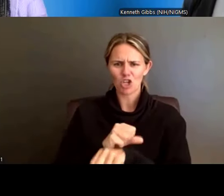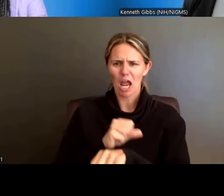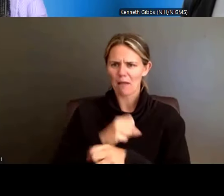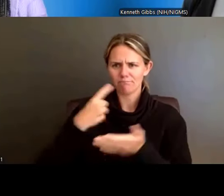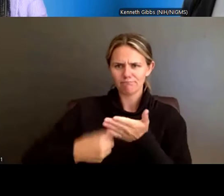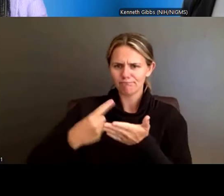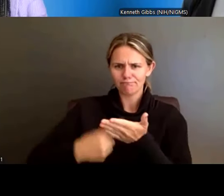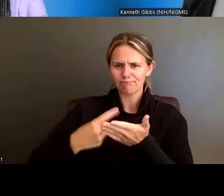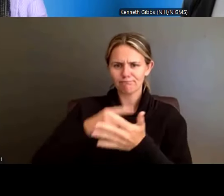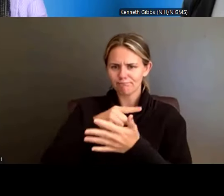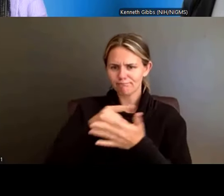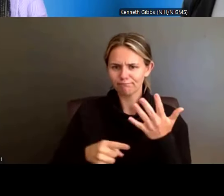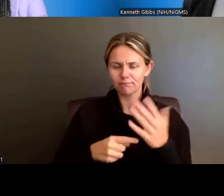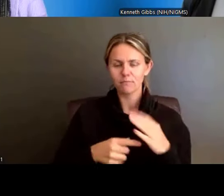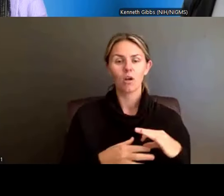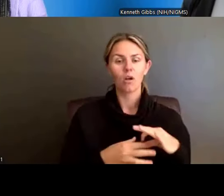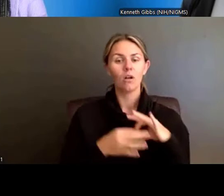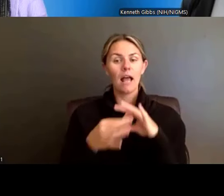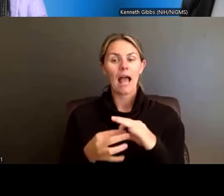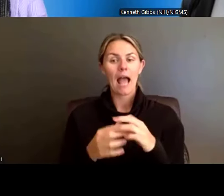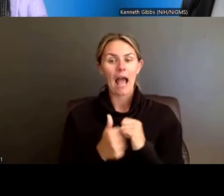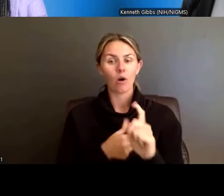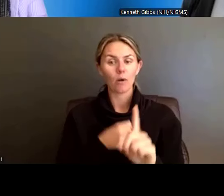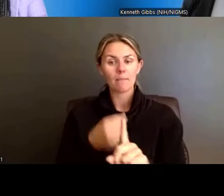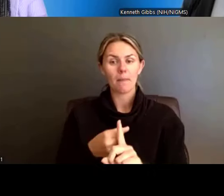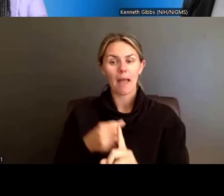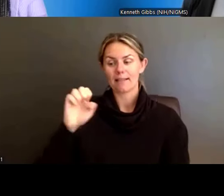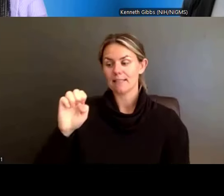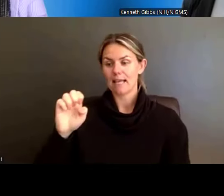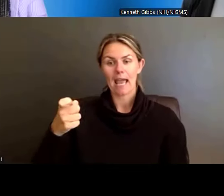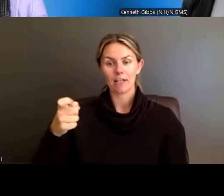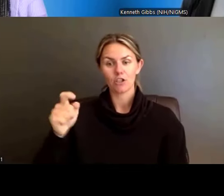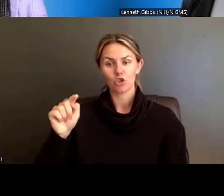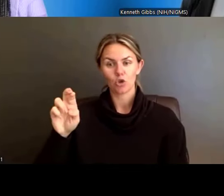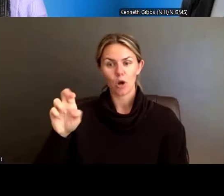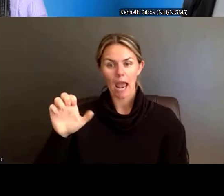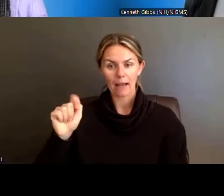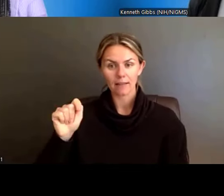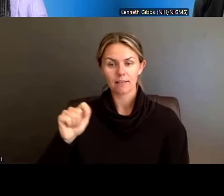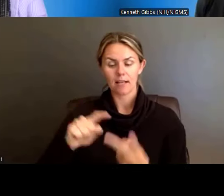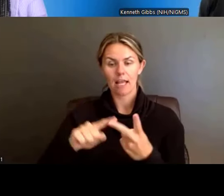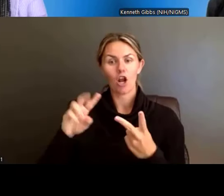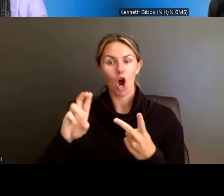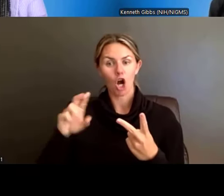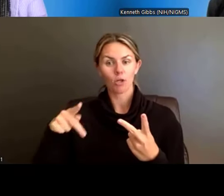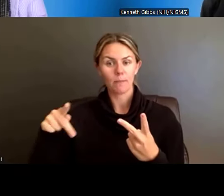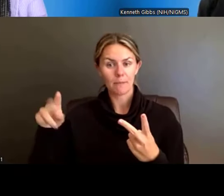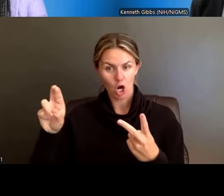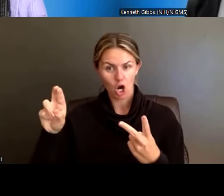with as far as how this impacts xTract and RPPR. Like I mentioned earlier, keep an eye out.